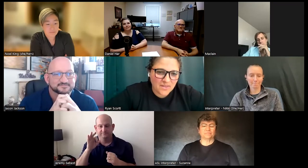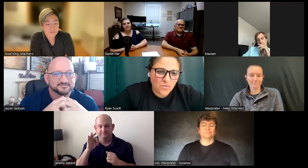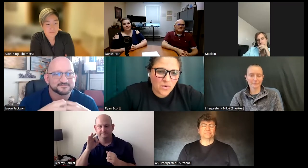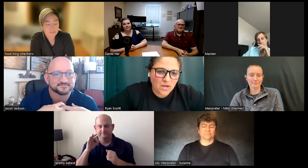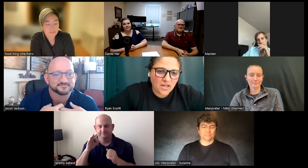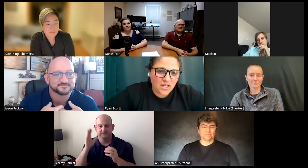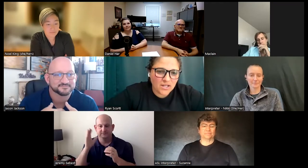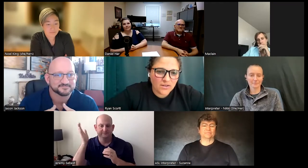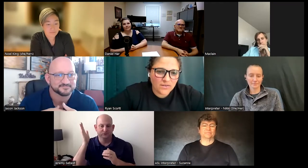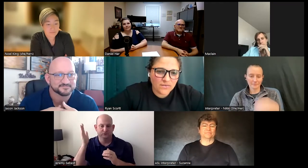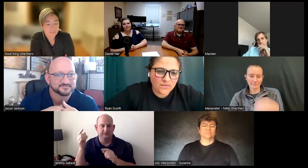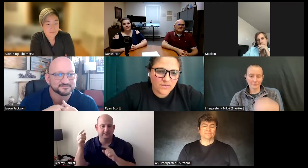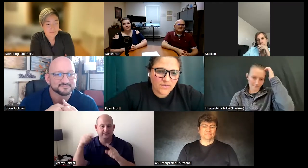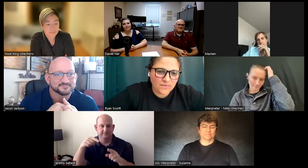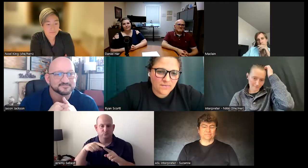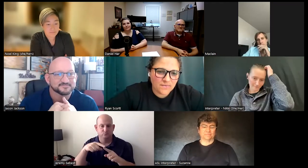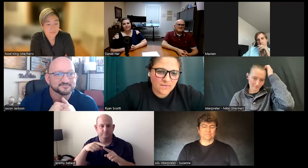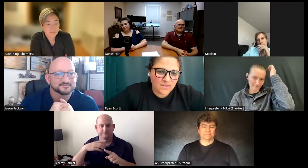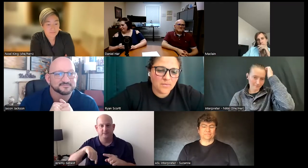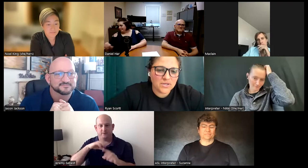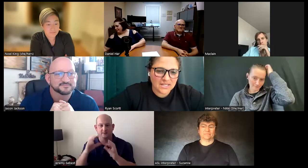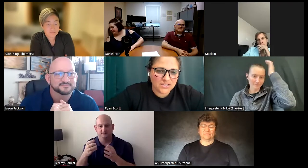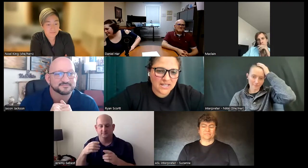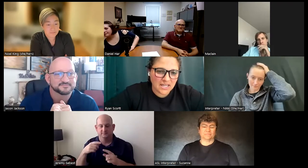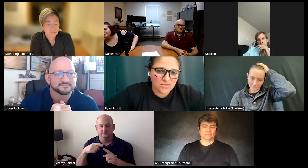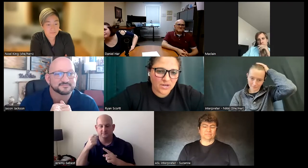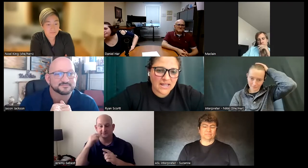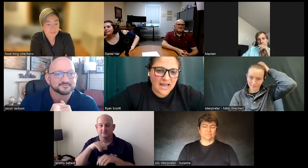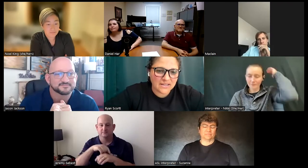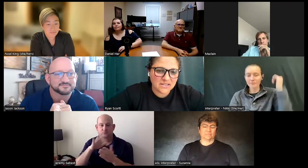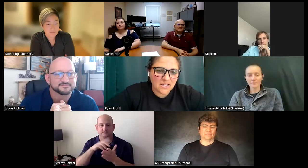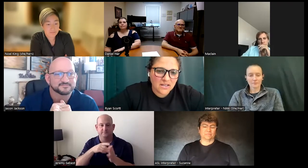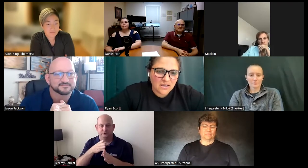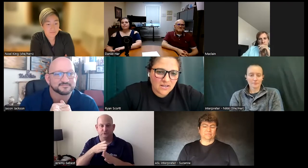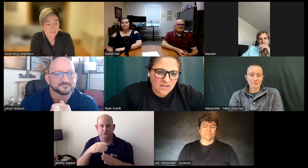one of the presenters that came to our class